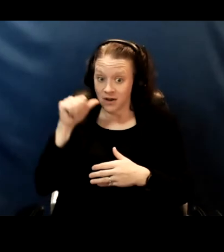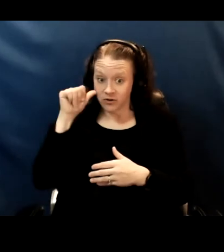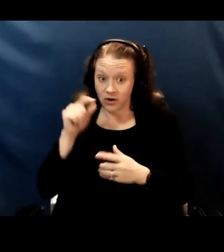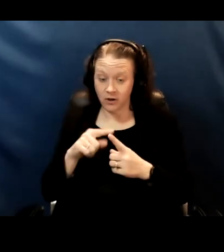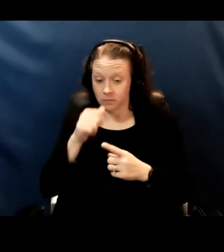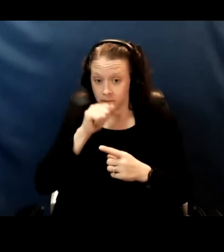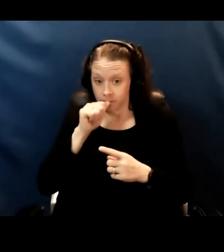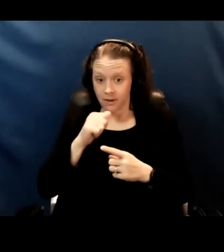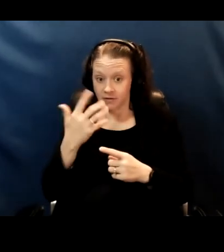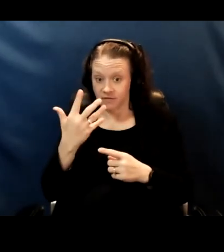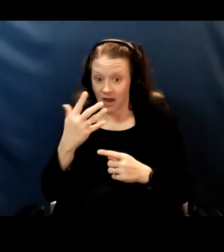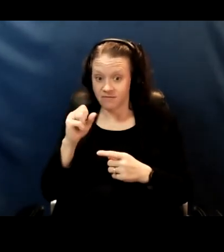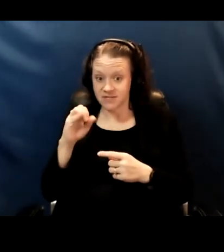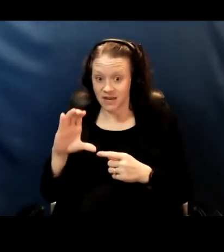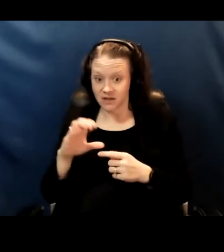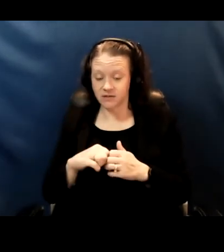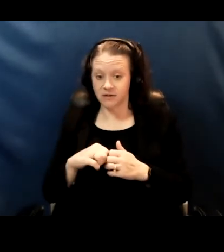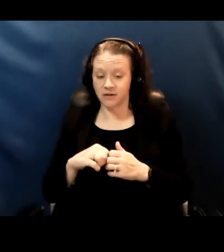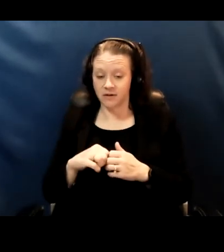today it was 30, tomorrow will be two minutes.